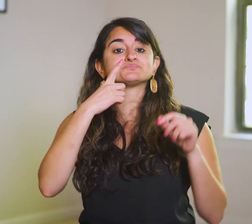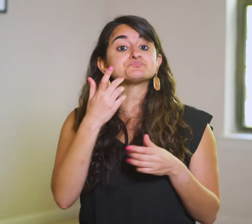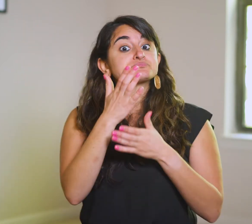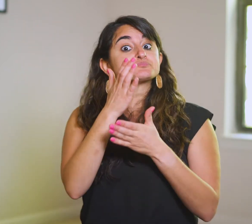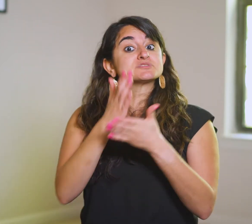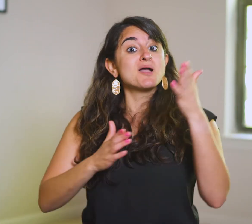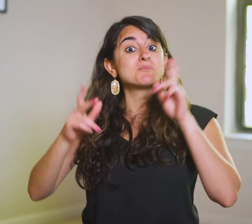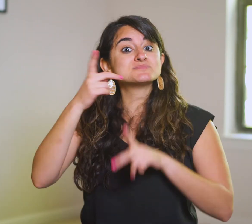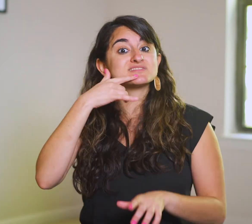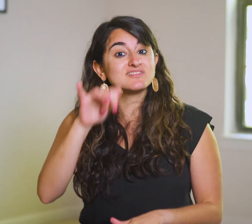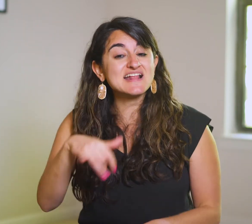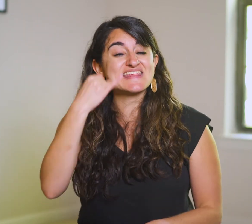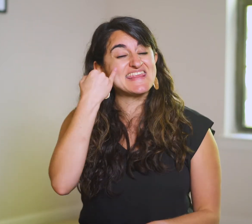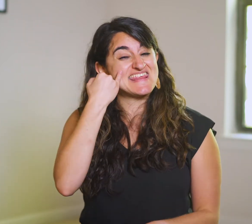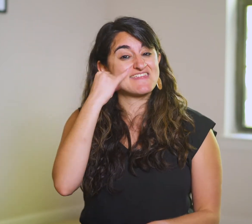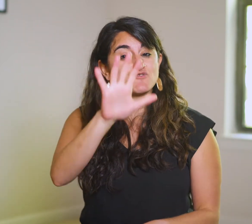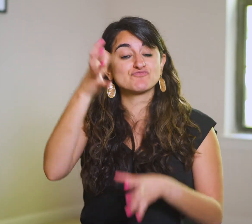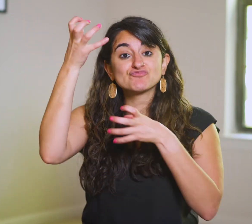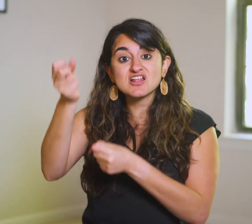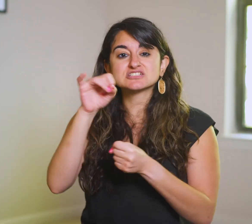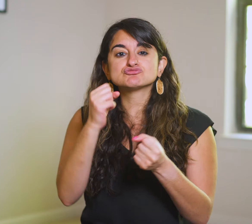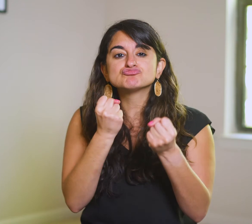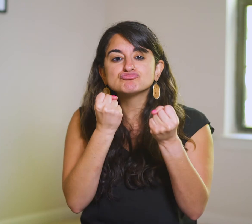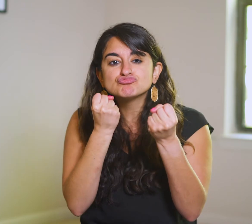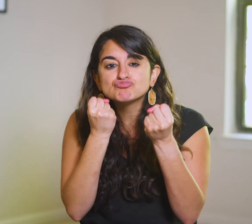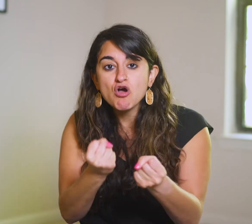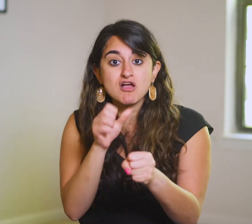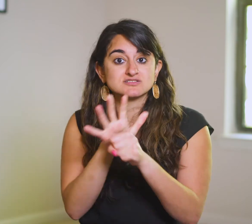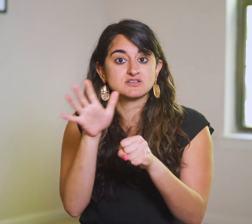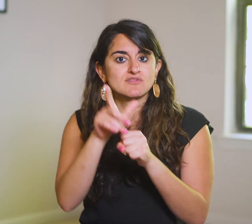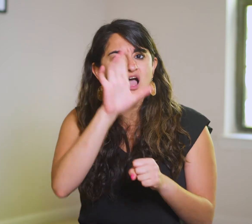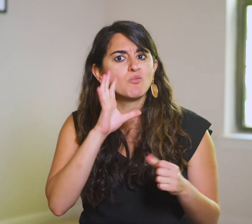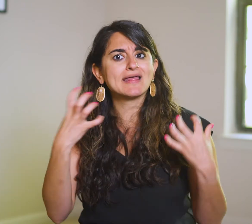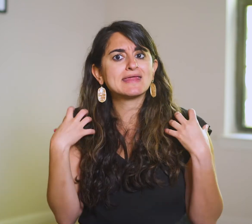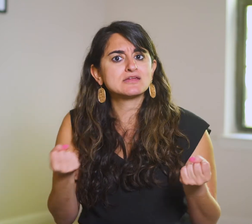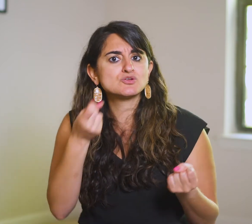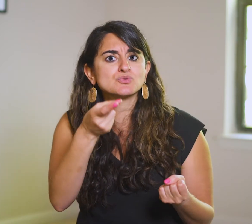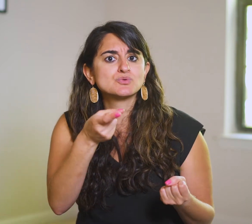Some people say that if your faith is strong enough, God will heal you.